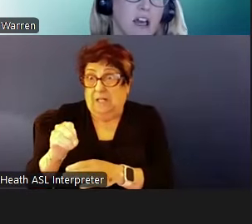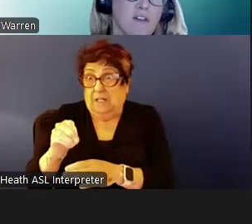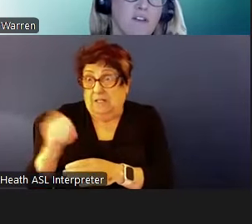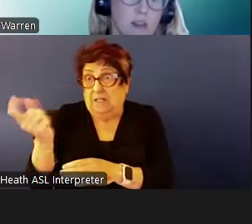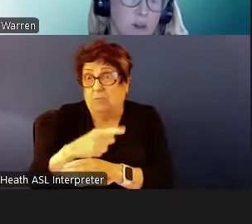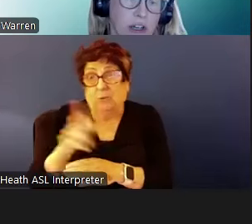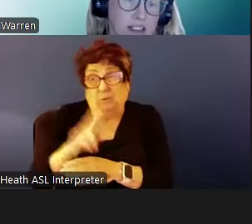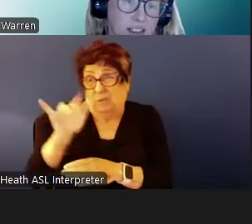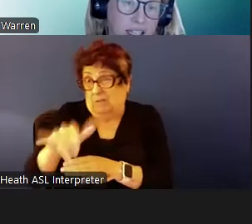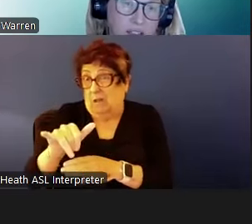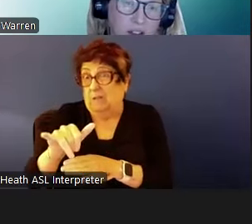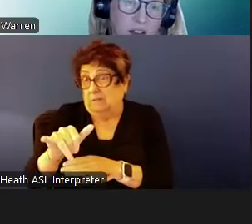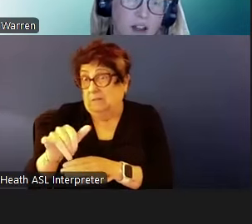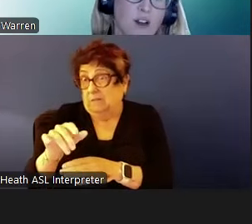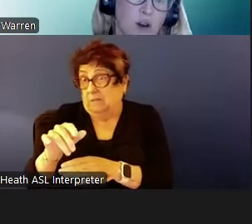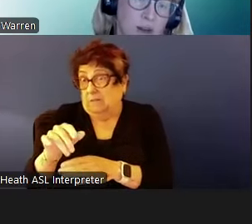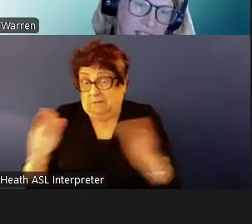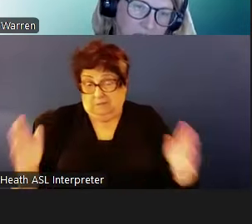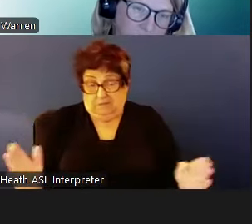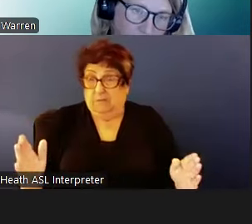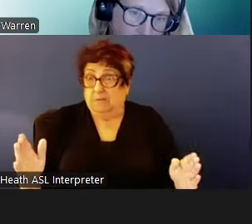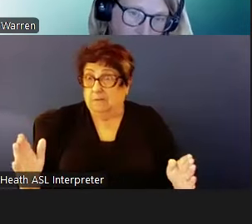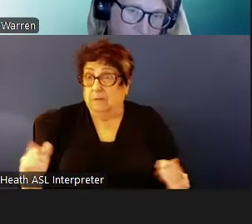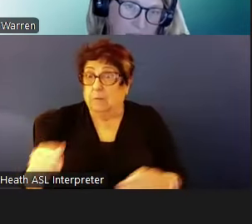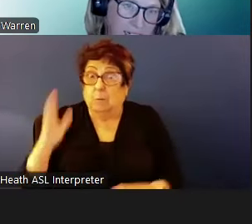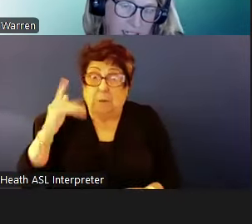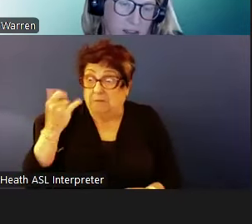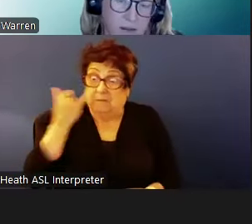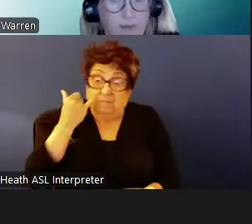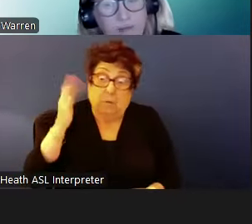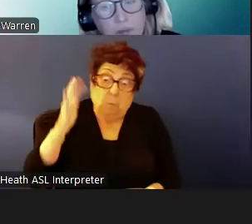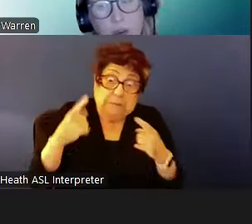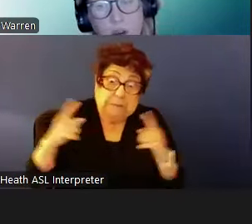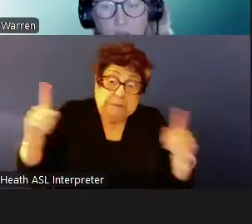if a family is going to be successful they will be successful within 180 days.